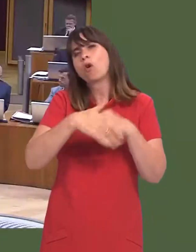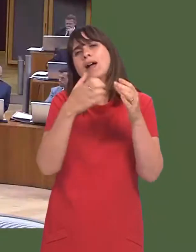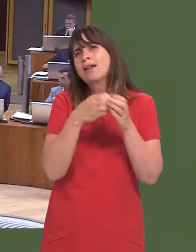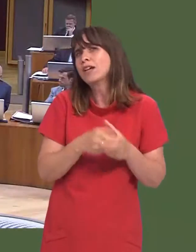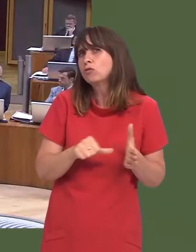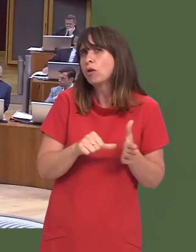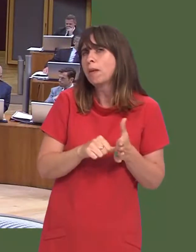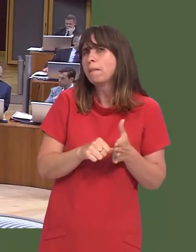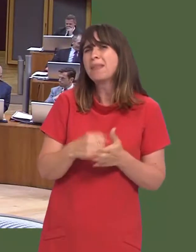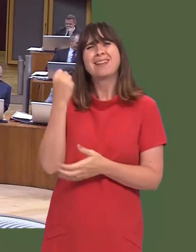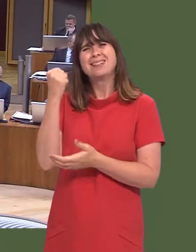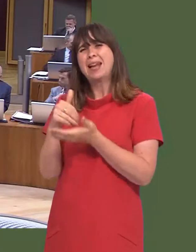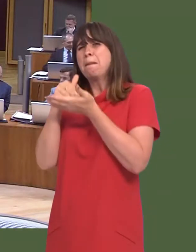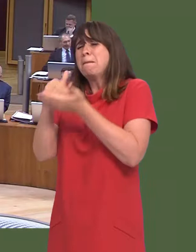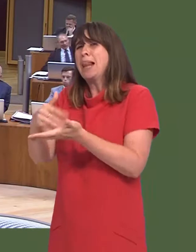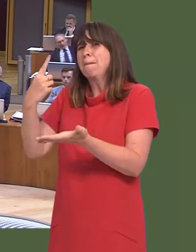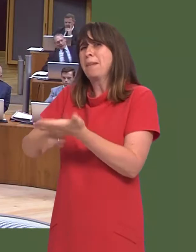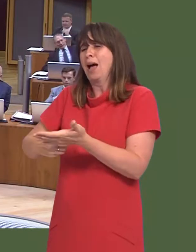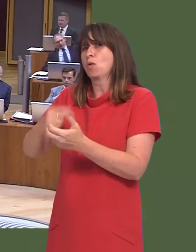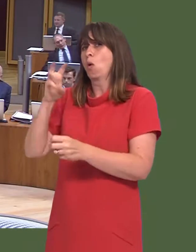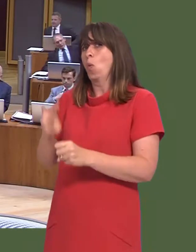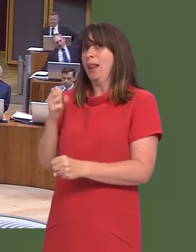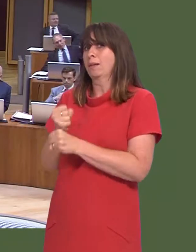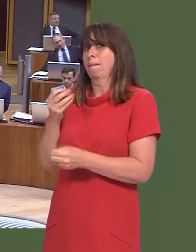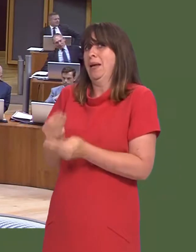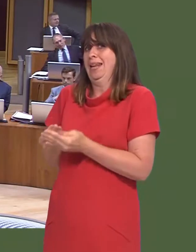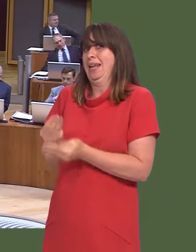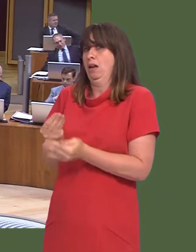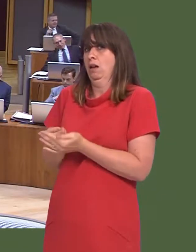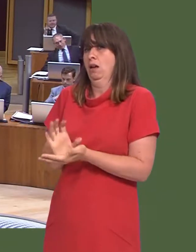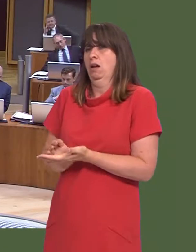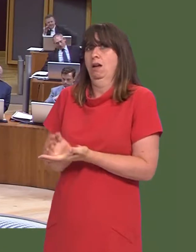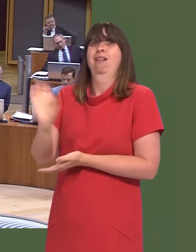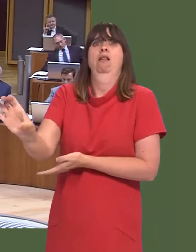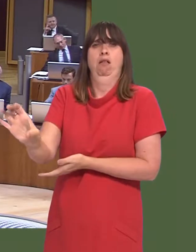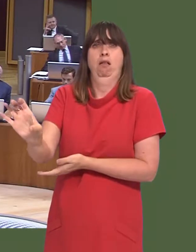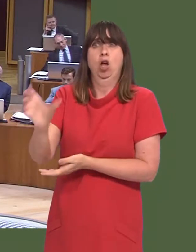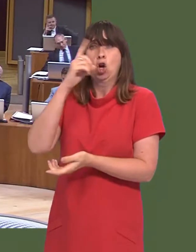And considering the £10 million or so of public money that has gone into this project,